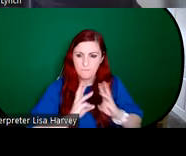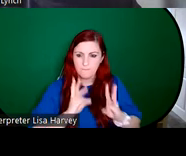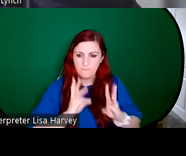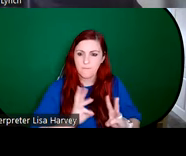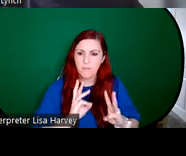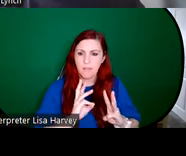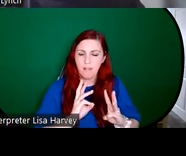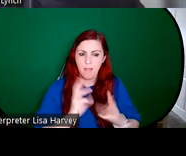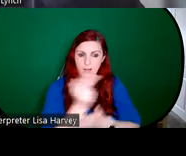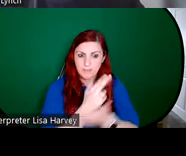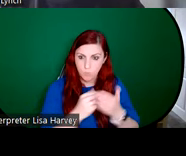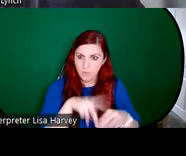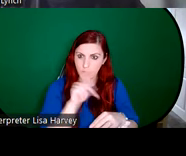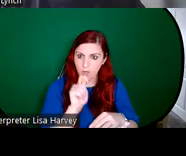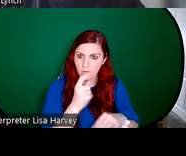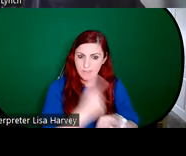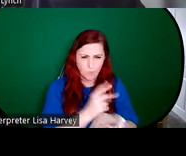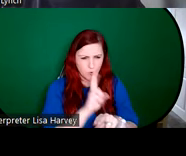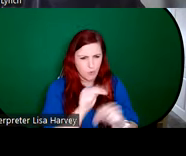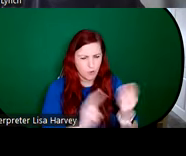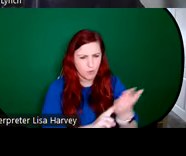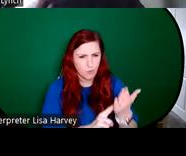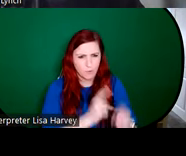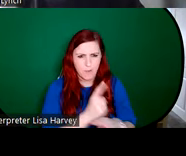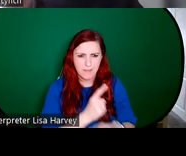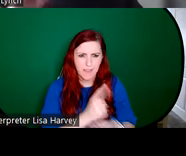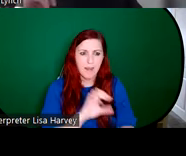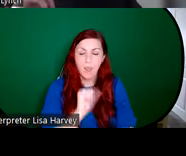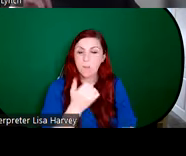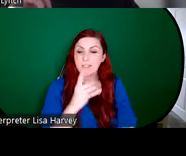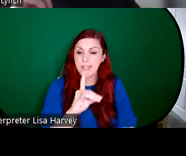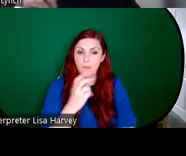unusual. Sarah Purser herself, of course, was a really important figure in the